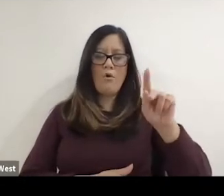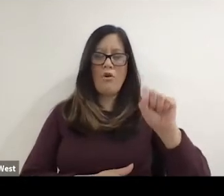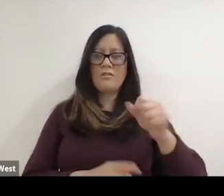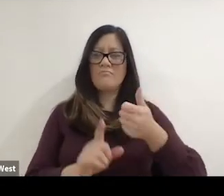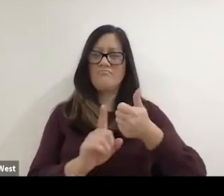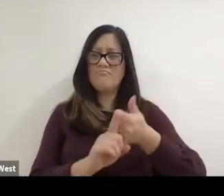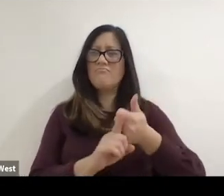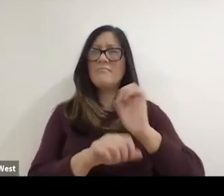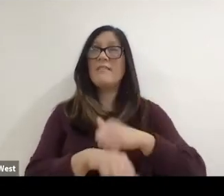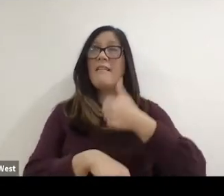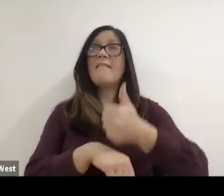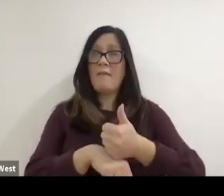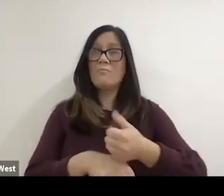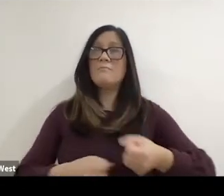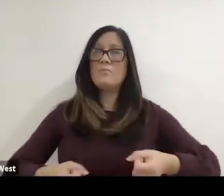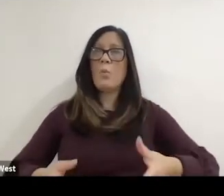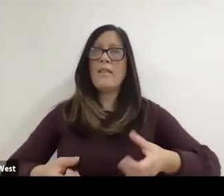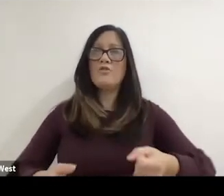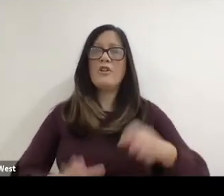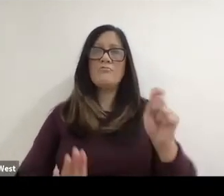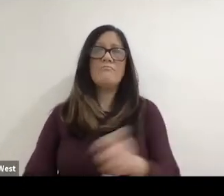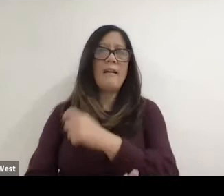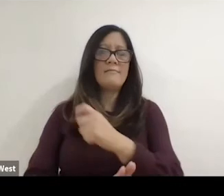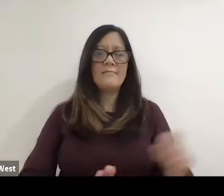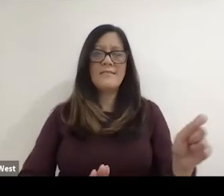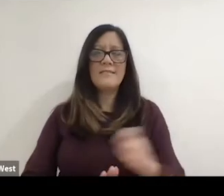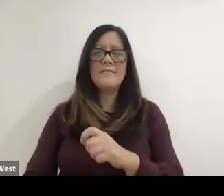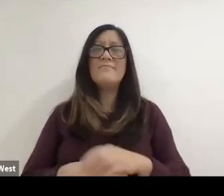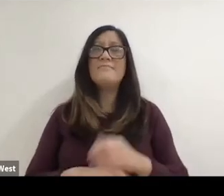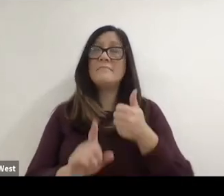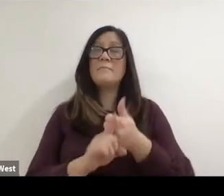in wheelchair tennis. After being injured in a skiing